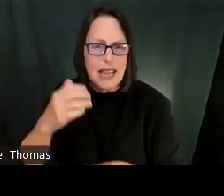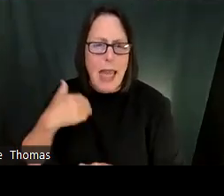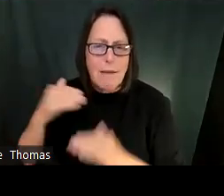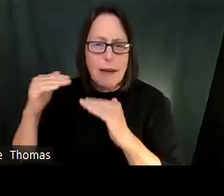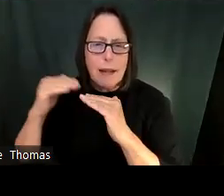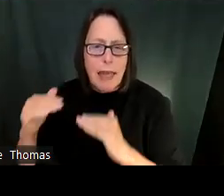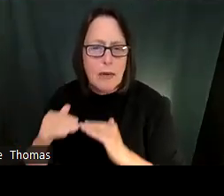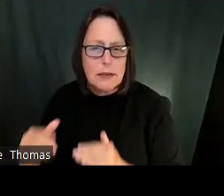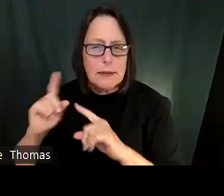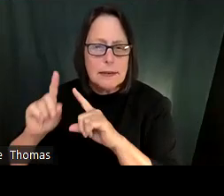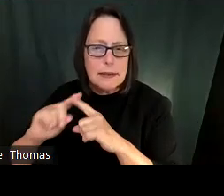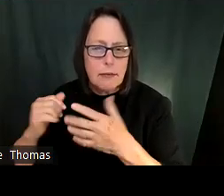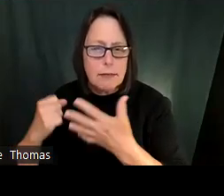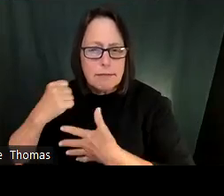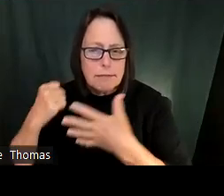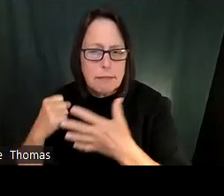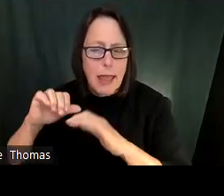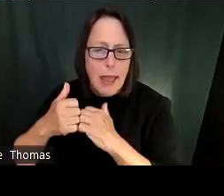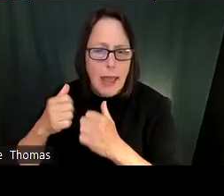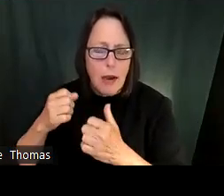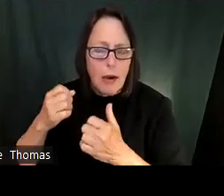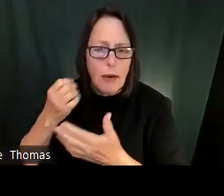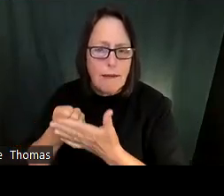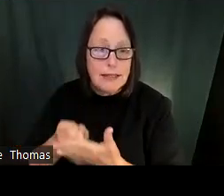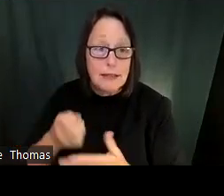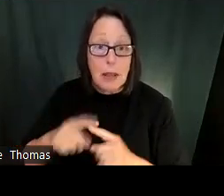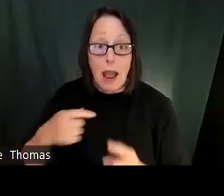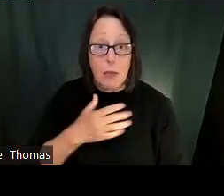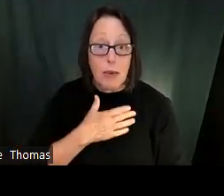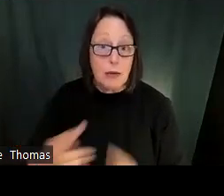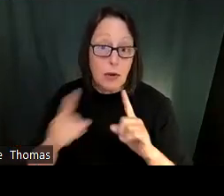Actually. Pick your needs of what you want and then they are all. Evidence based and they have levels of evidence in there.